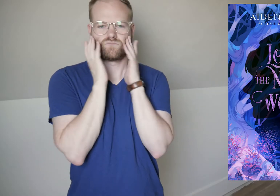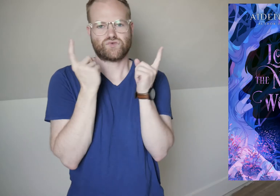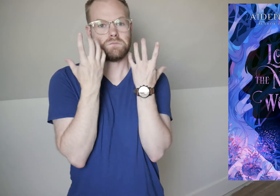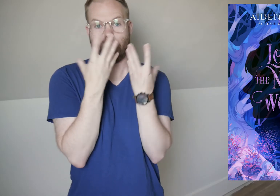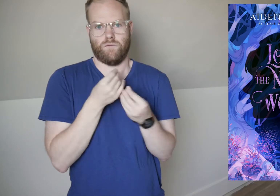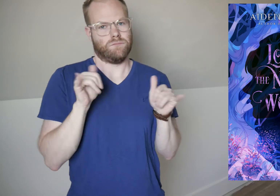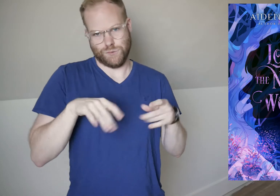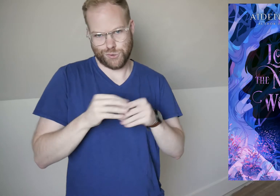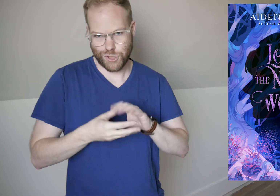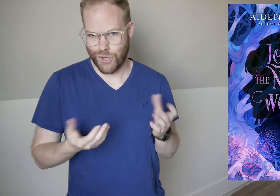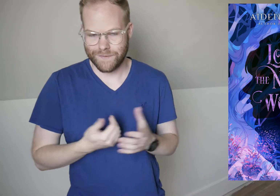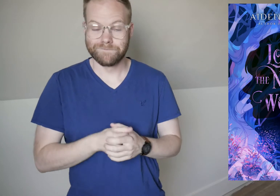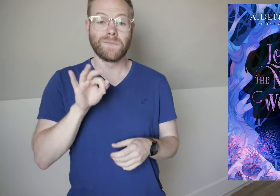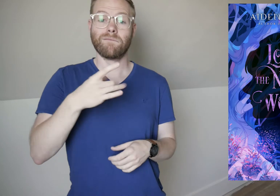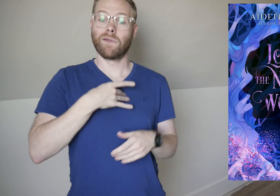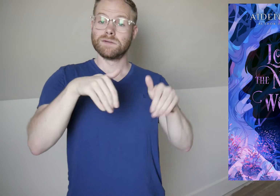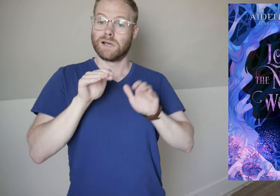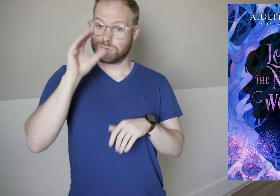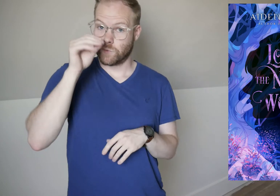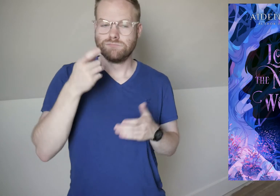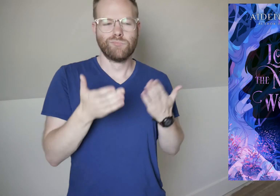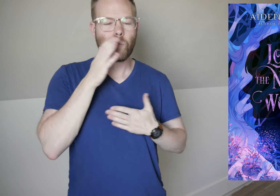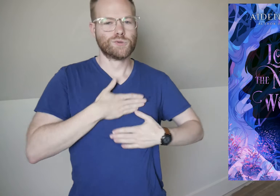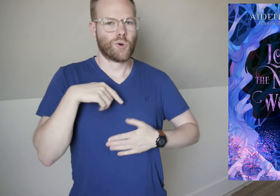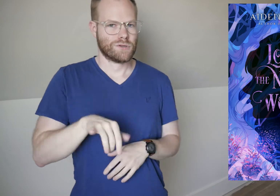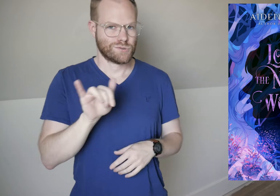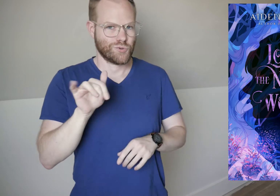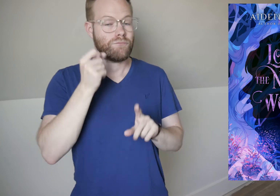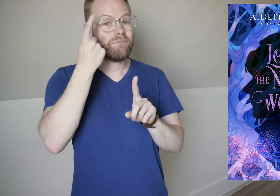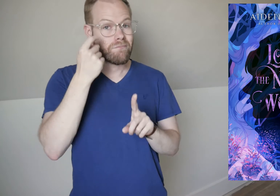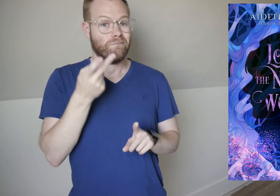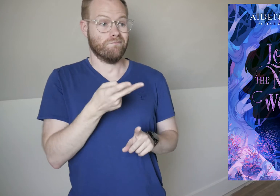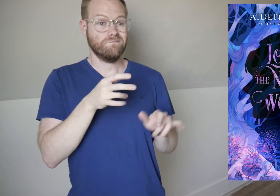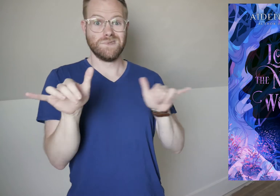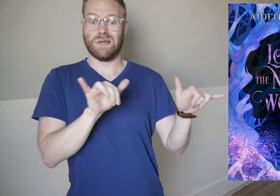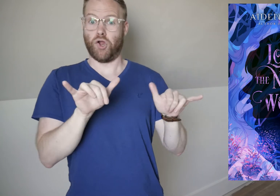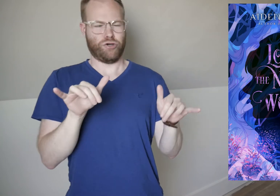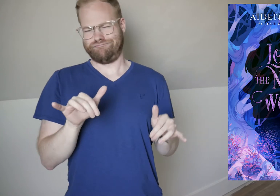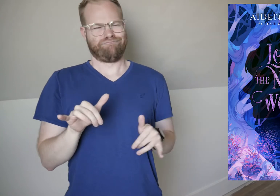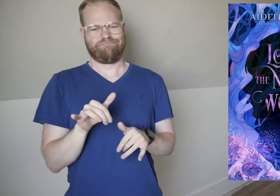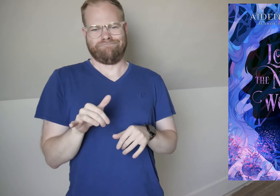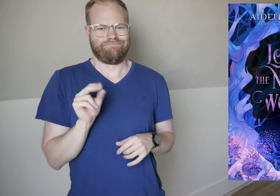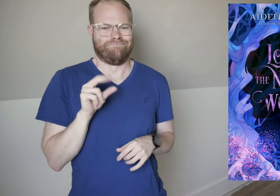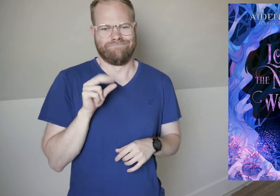Just beautiful, like this story. If you liked Cemetery Boys, you’ll probably enjoy this as well but they are not similar in any way!